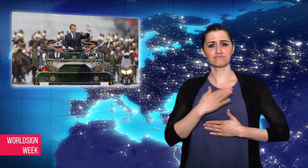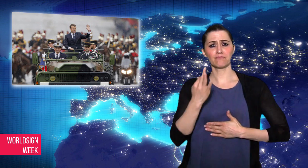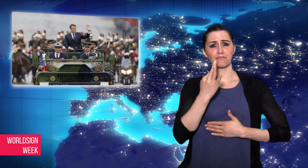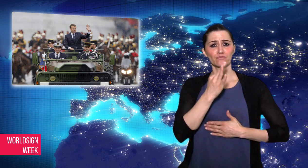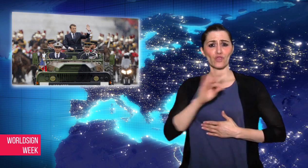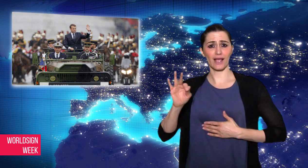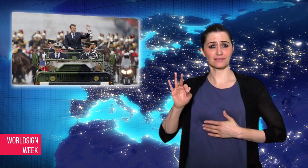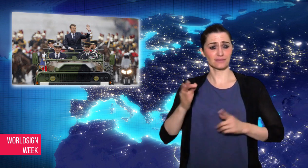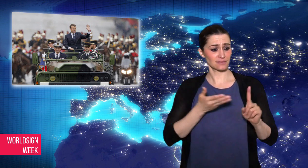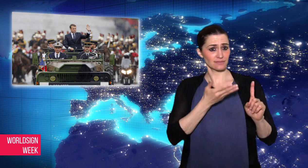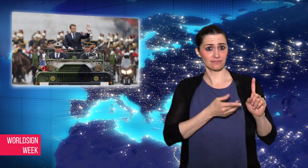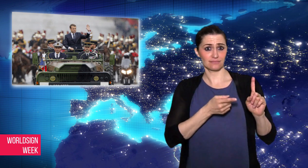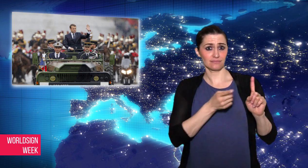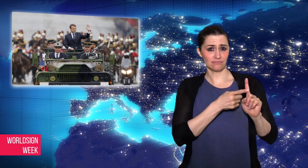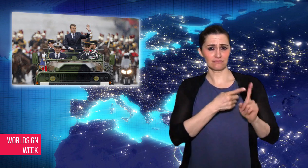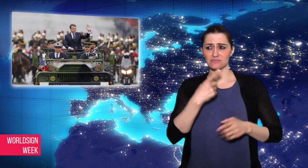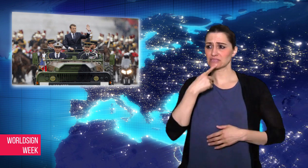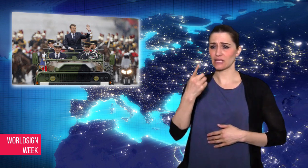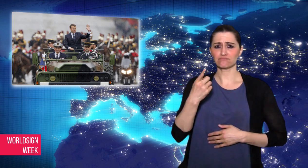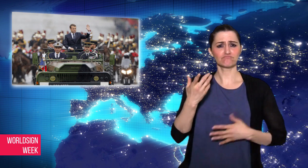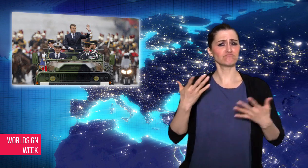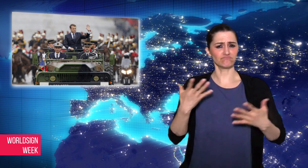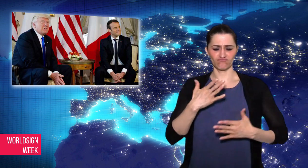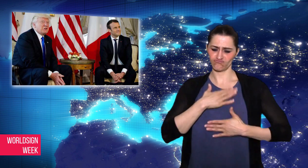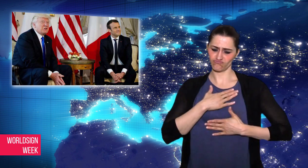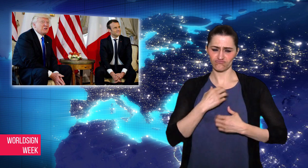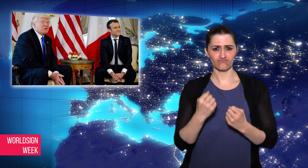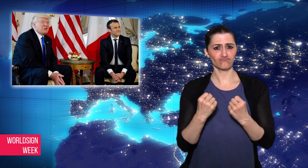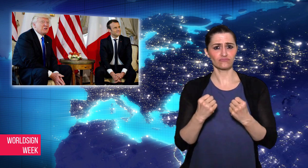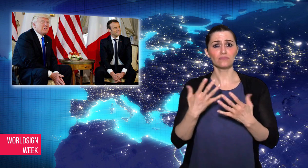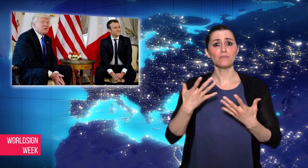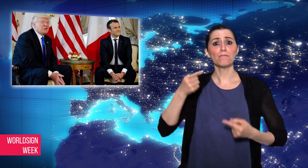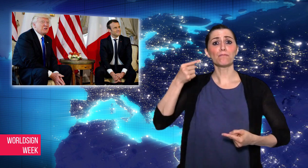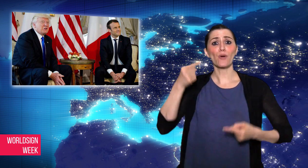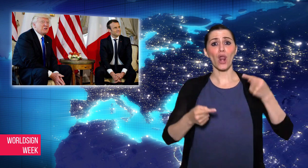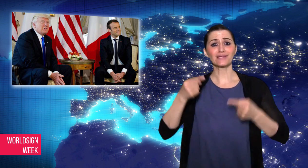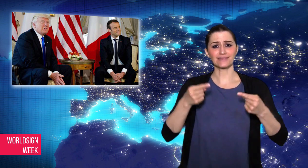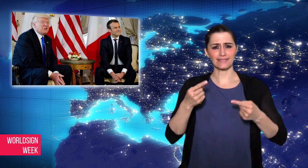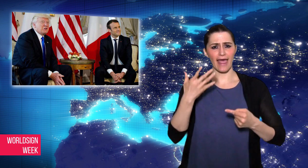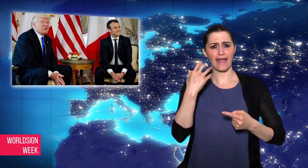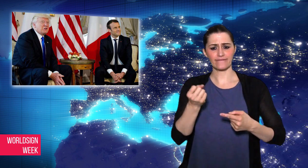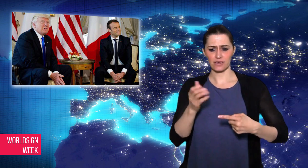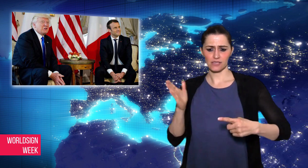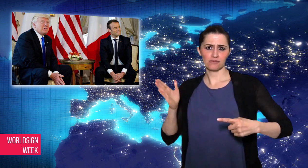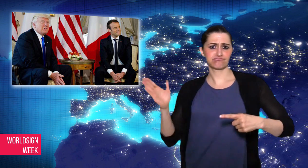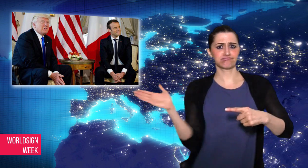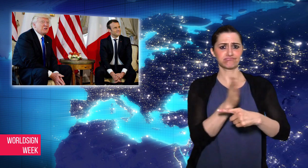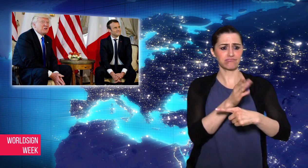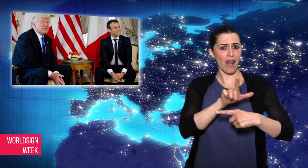with plotting to assassinate French